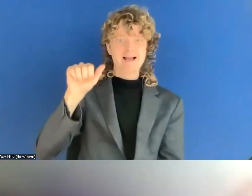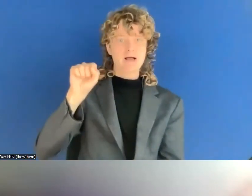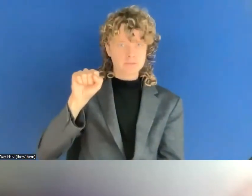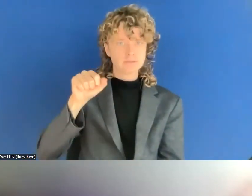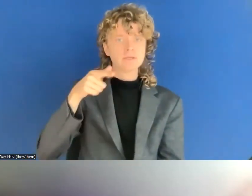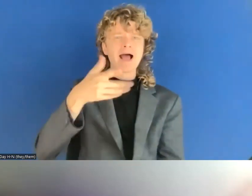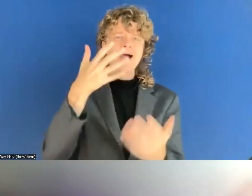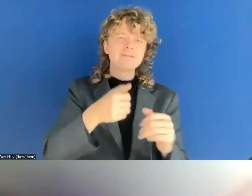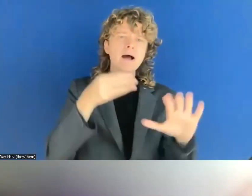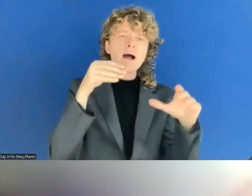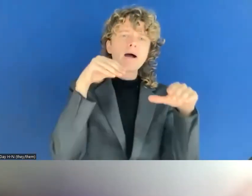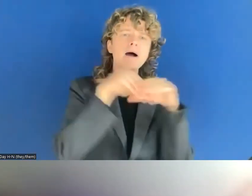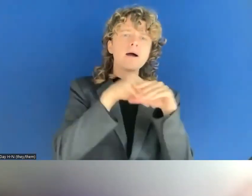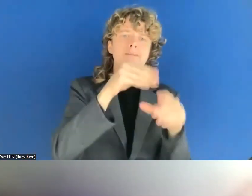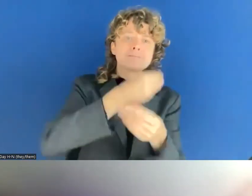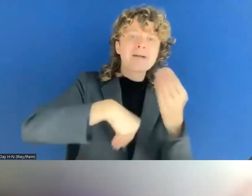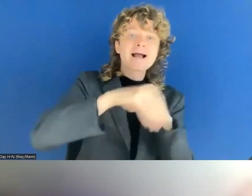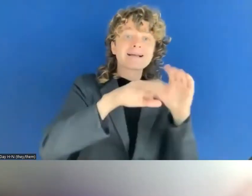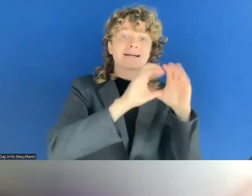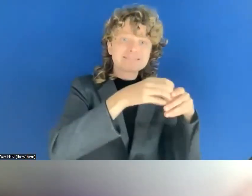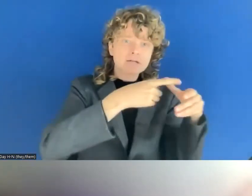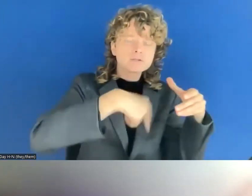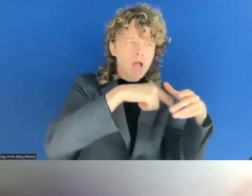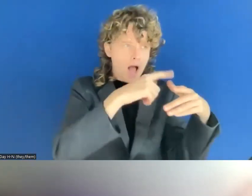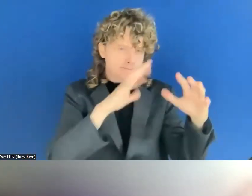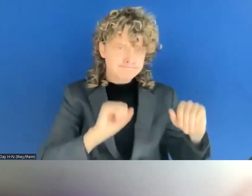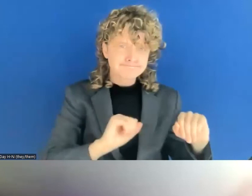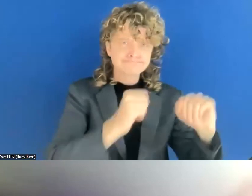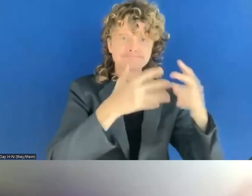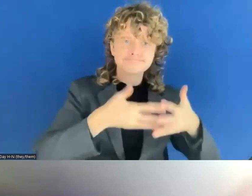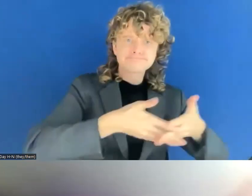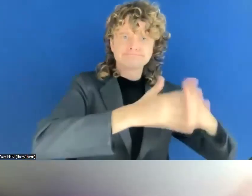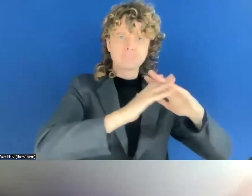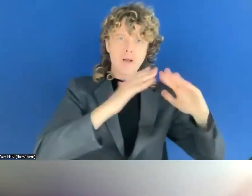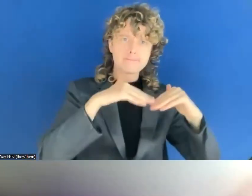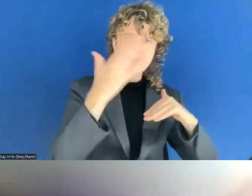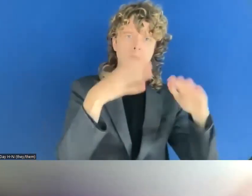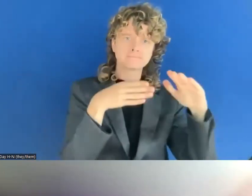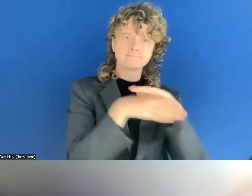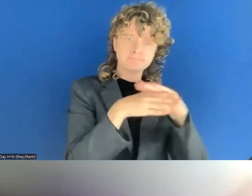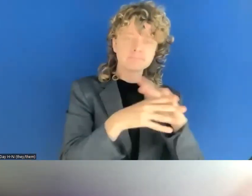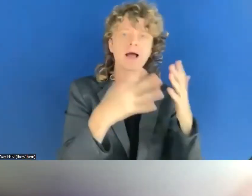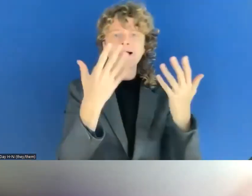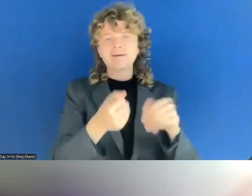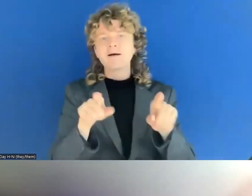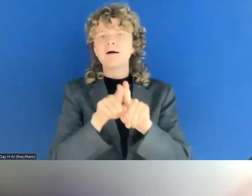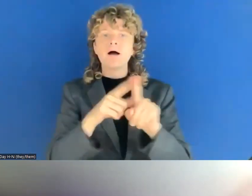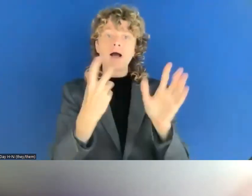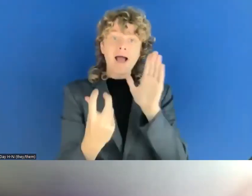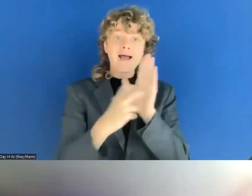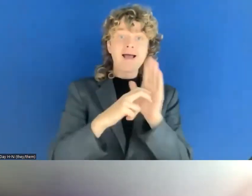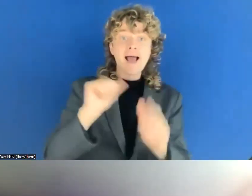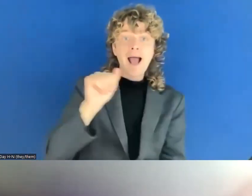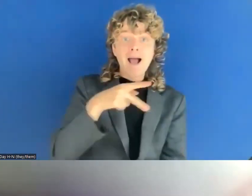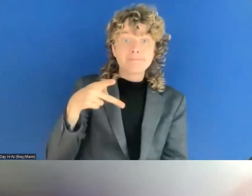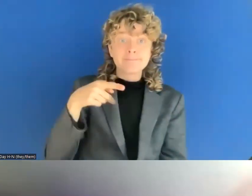solutions, both apps and also payment, different payment, we have like this mobile payment